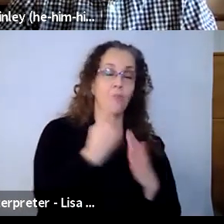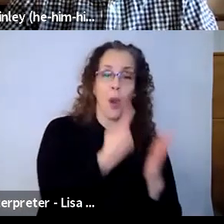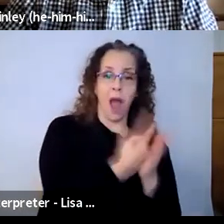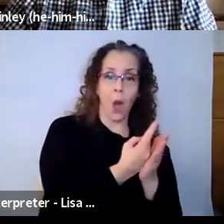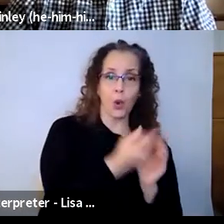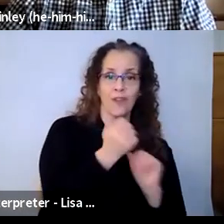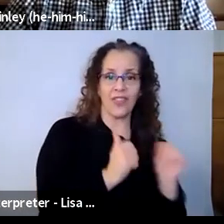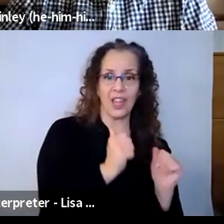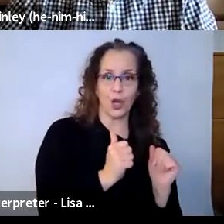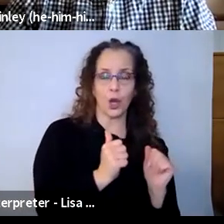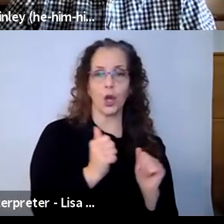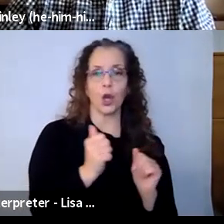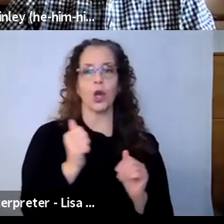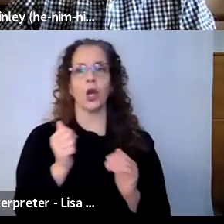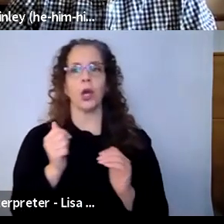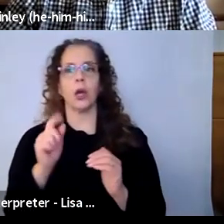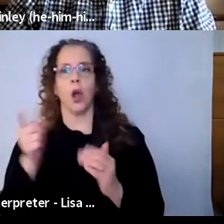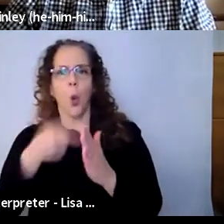students once a week, so students were not getting the